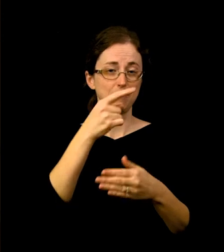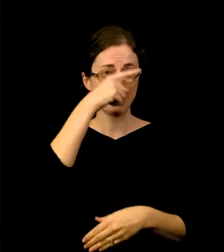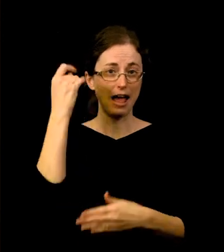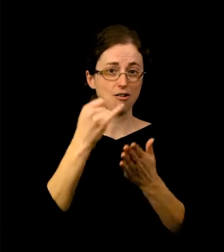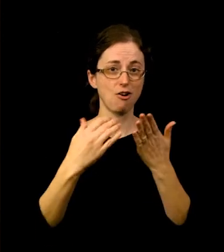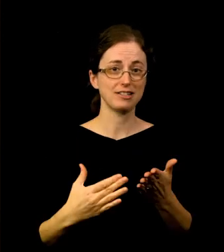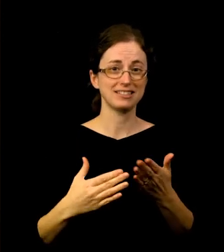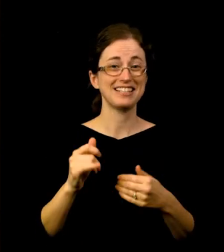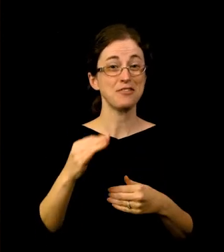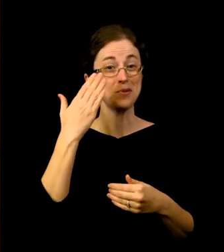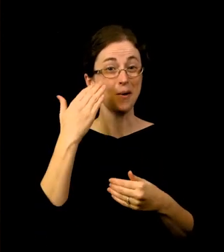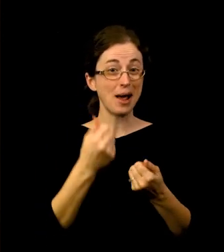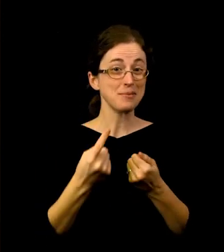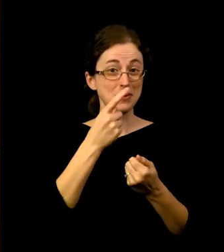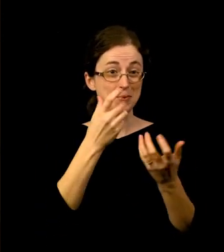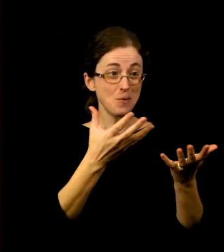to match his generous gift please let me know.